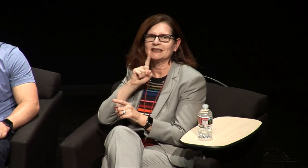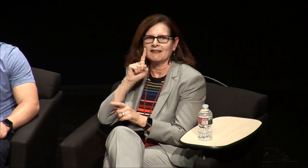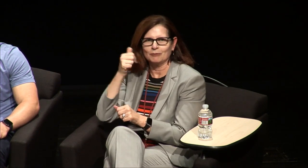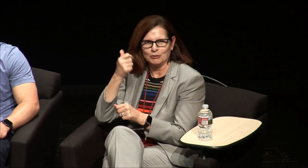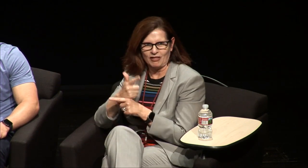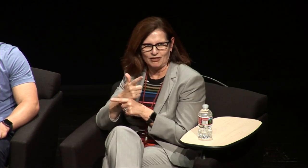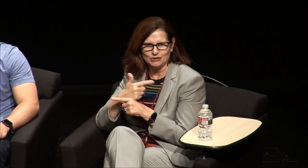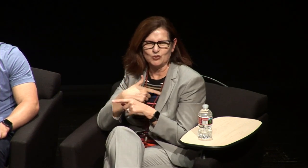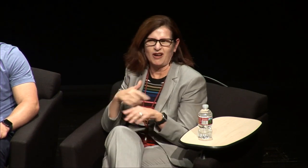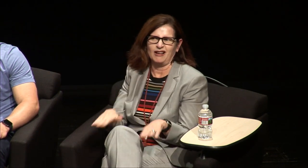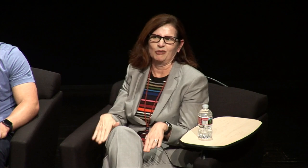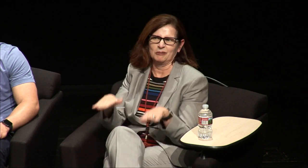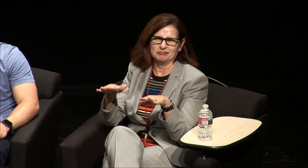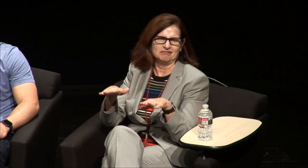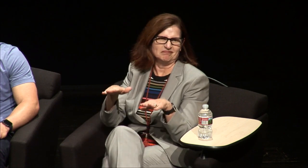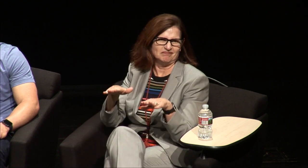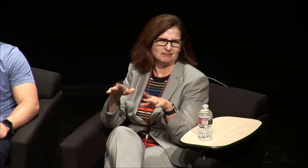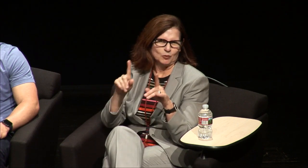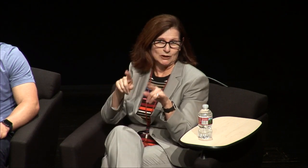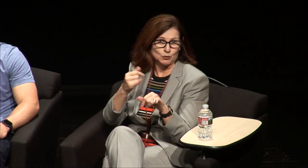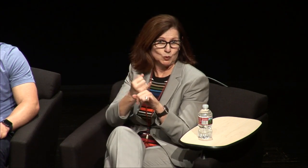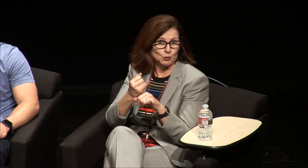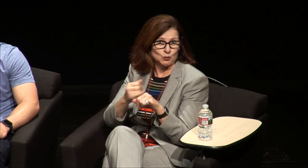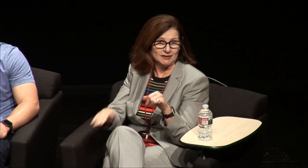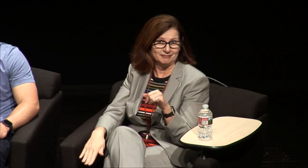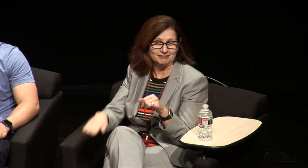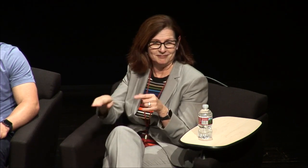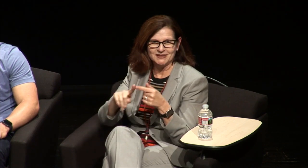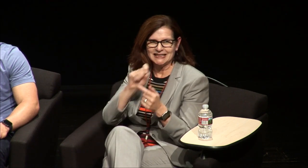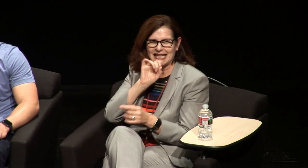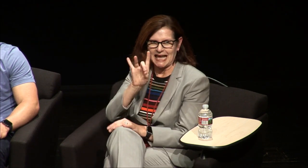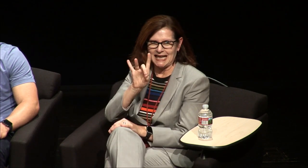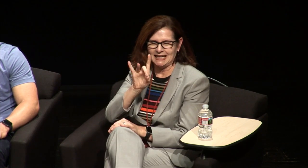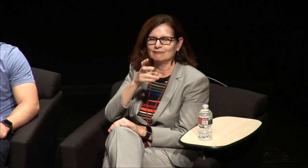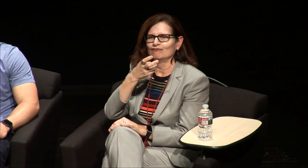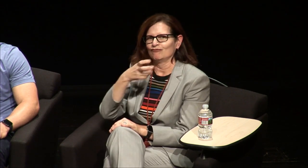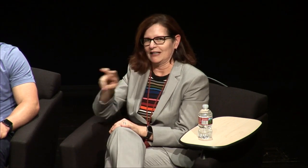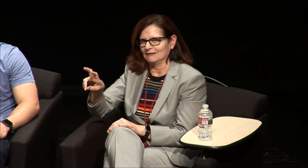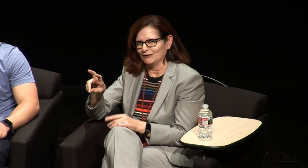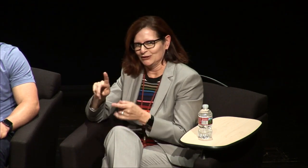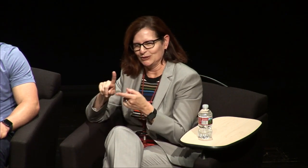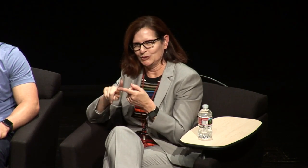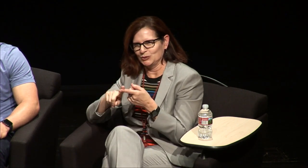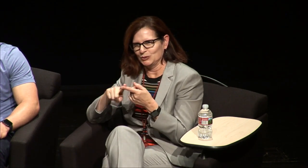deaf, I have an older deaf brother, so I grew up I went to a deaf school until I